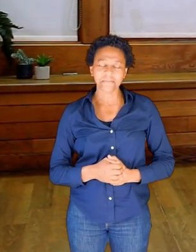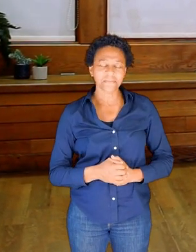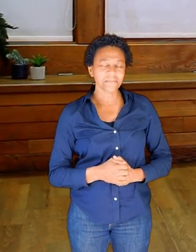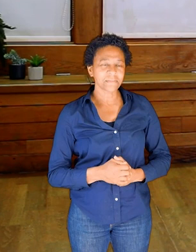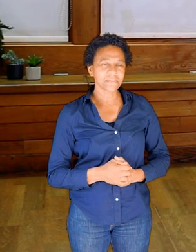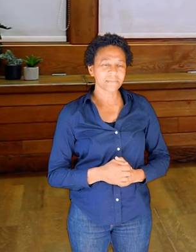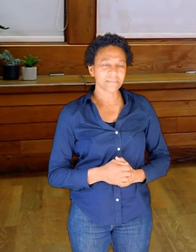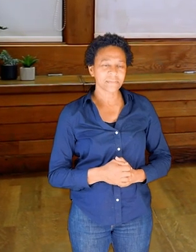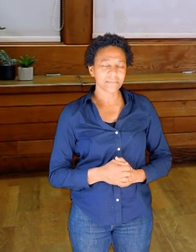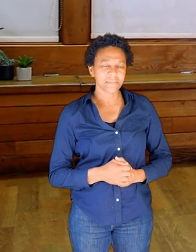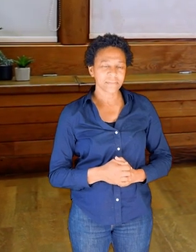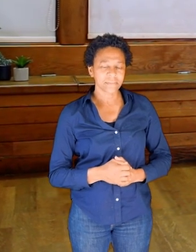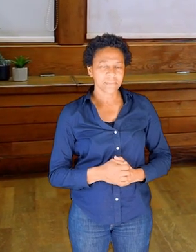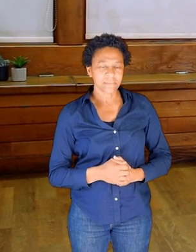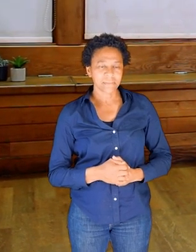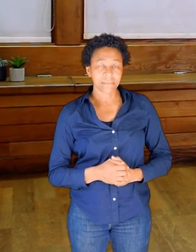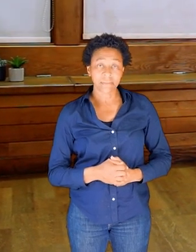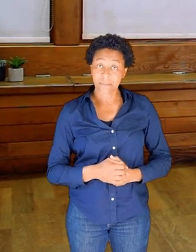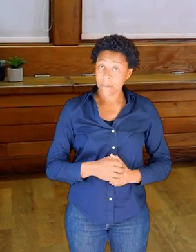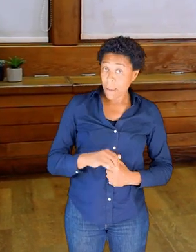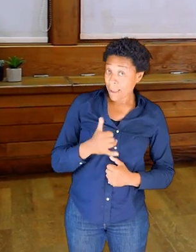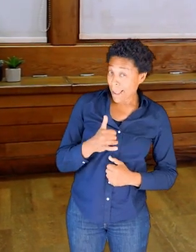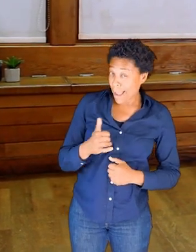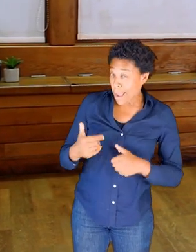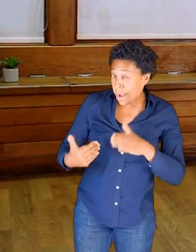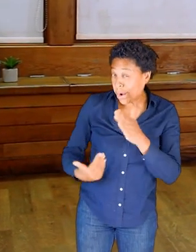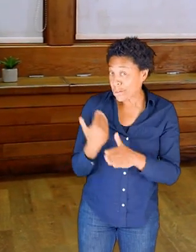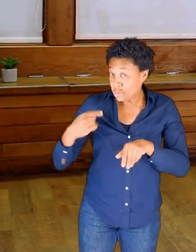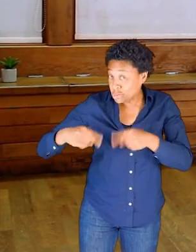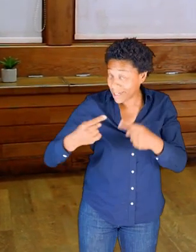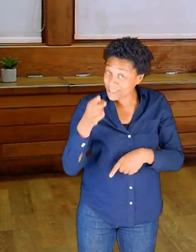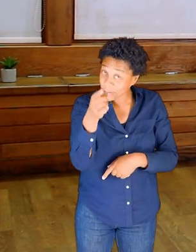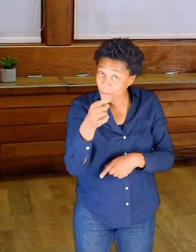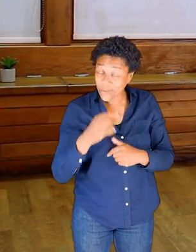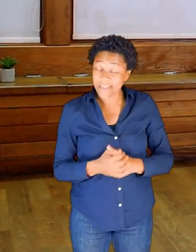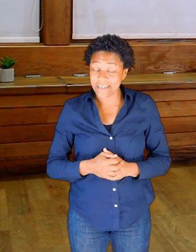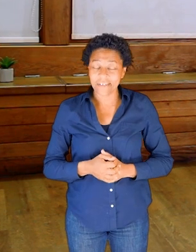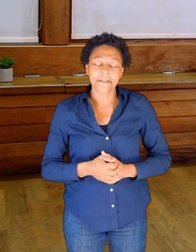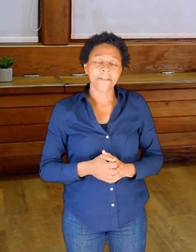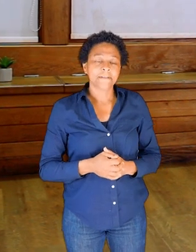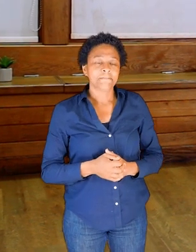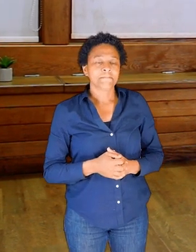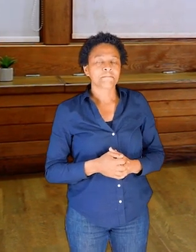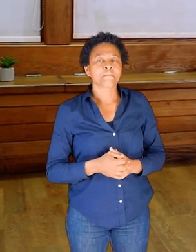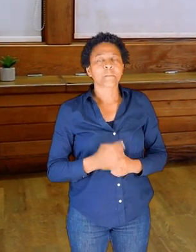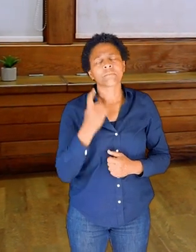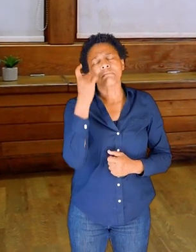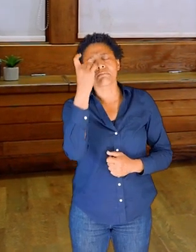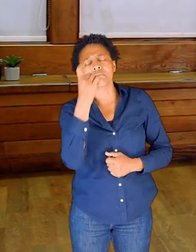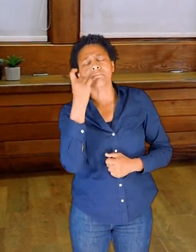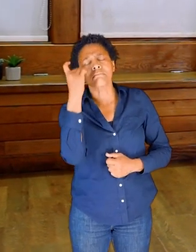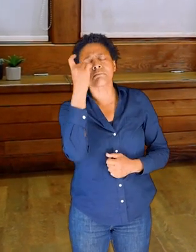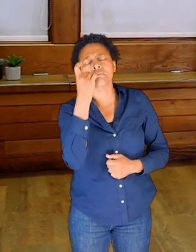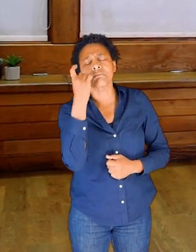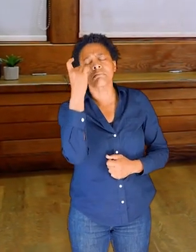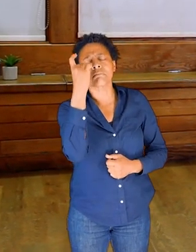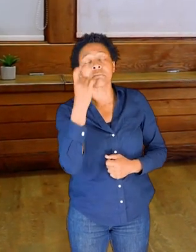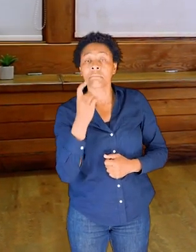And if you would like to have another challenge, in your imagination or